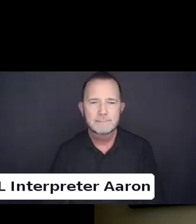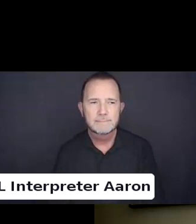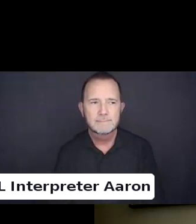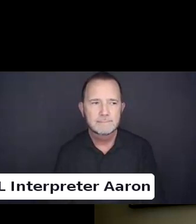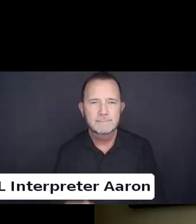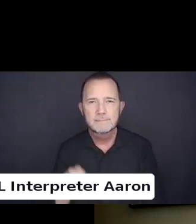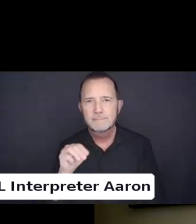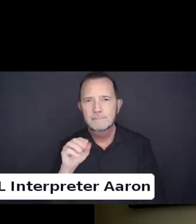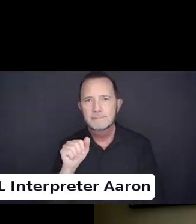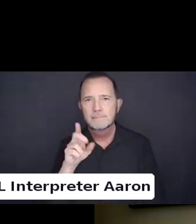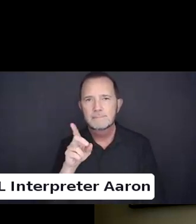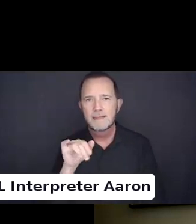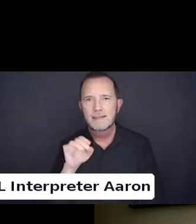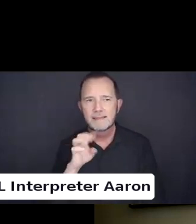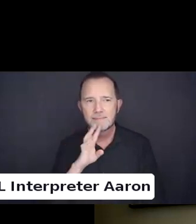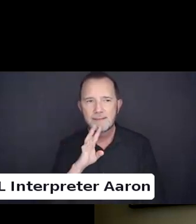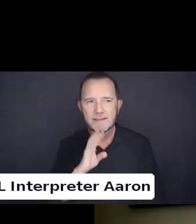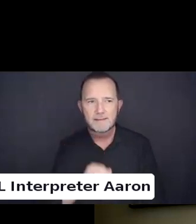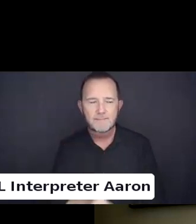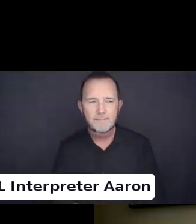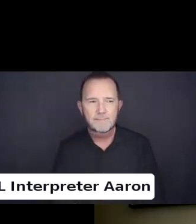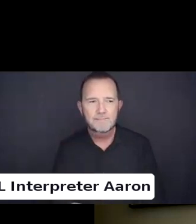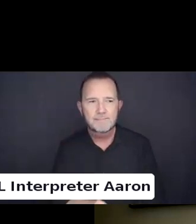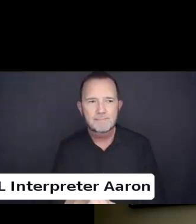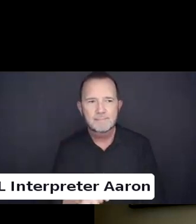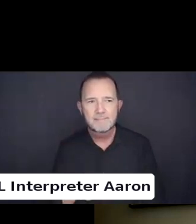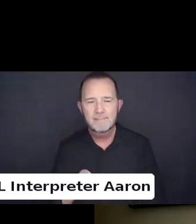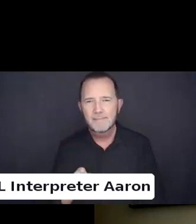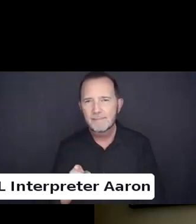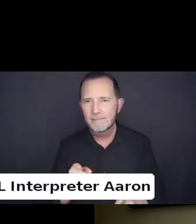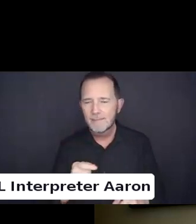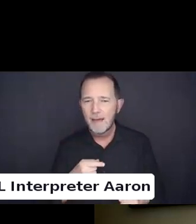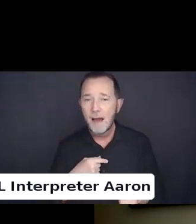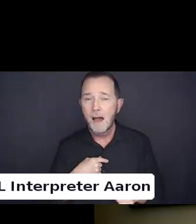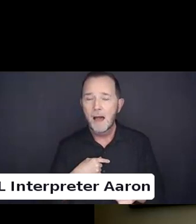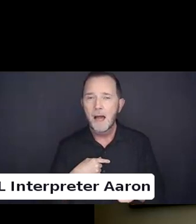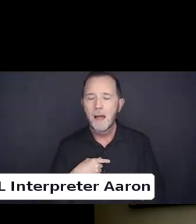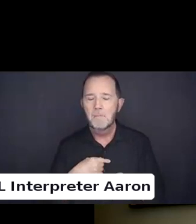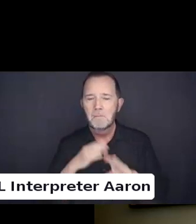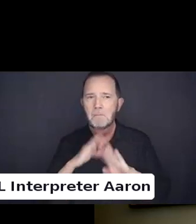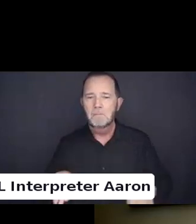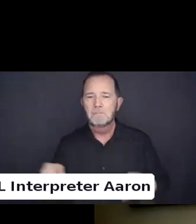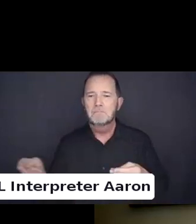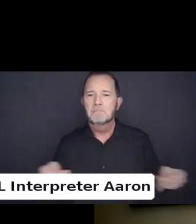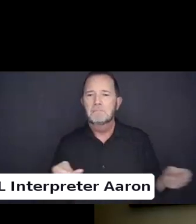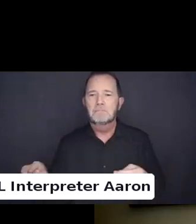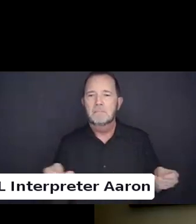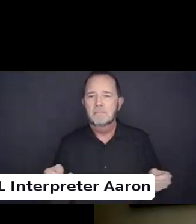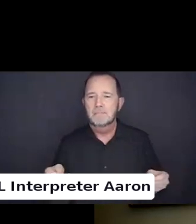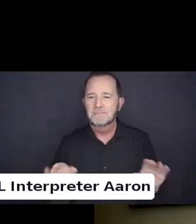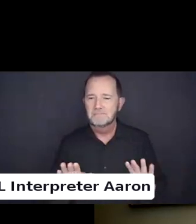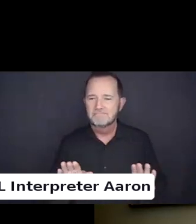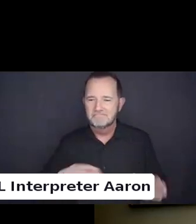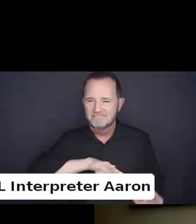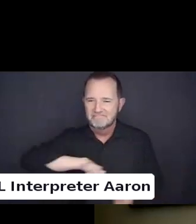I'm going to take my facilitator hat for a second and put on my little panelist